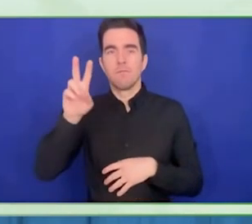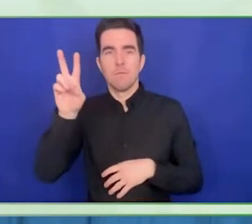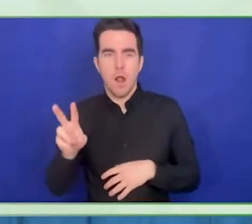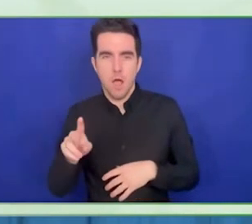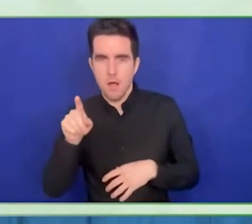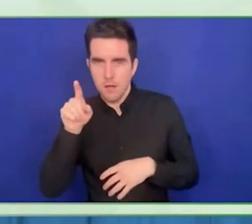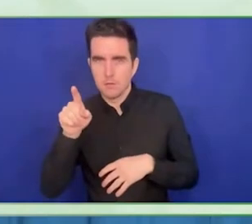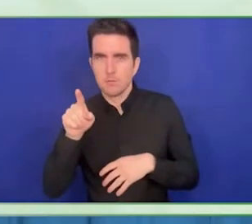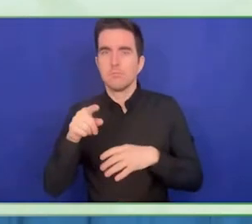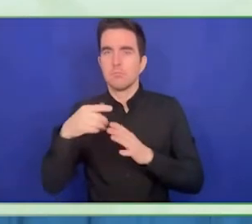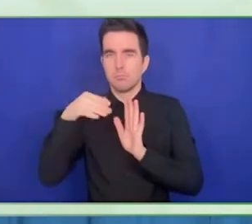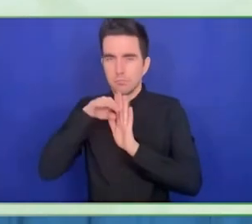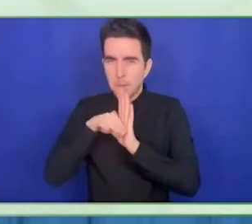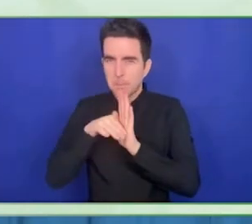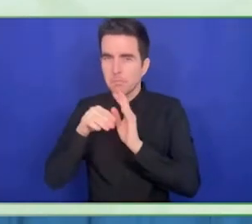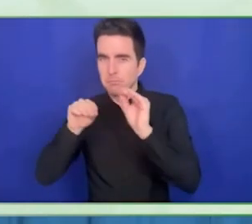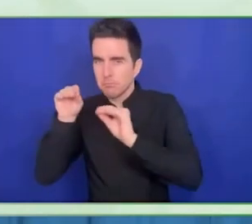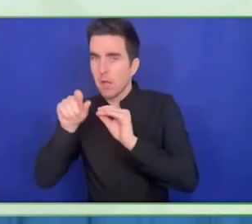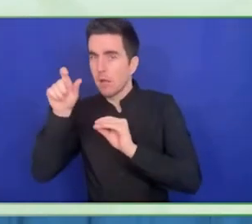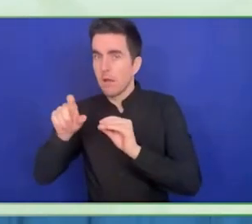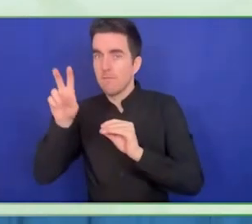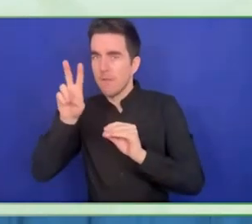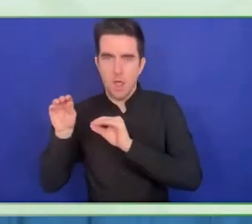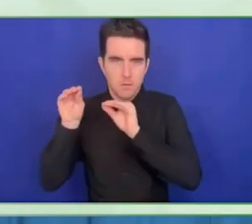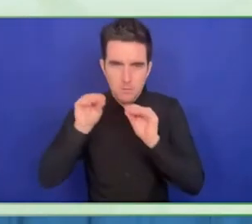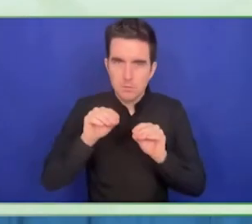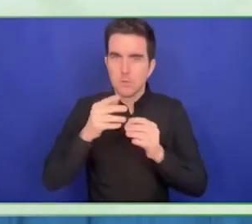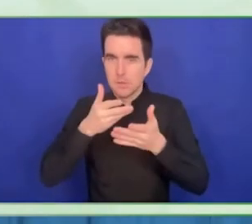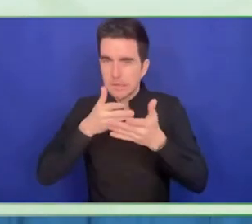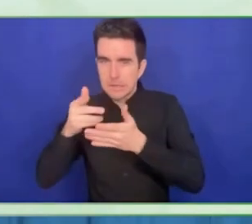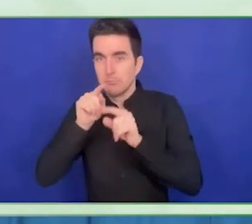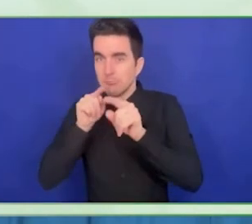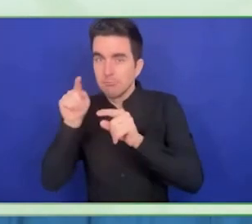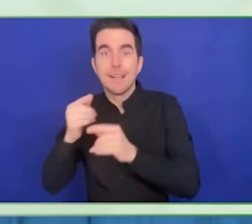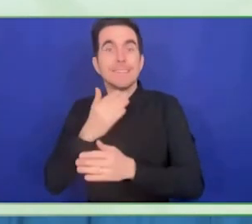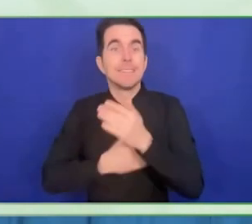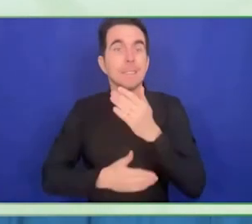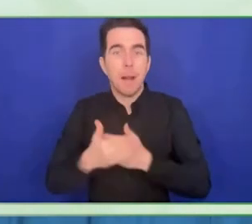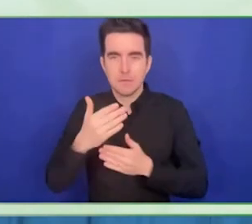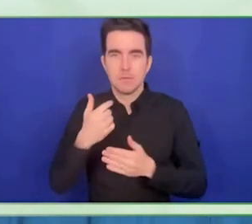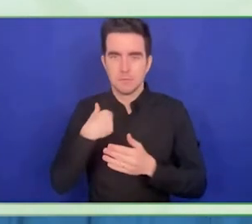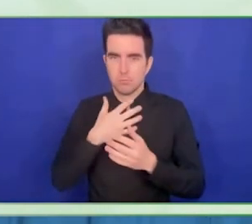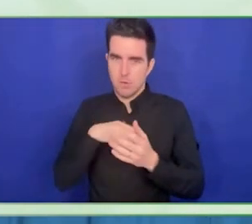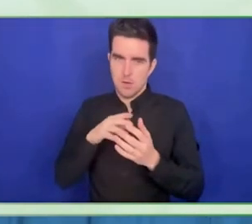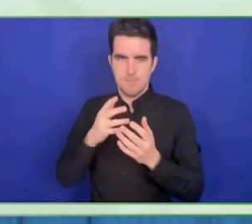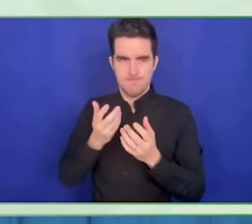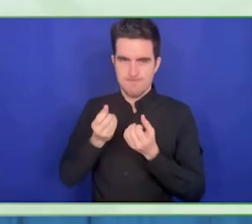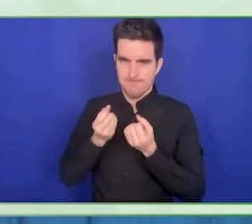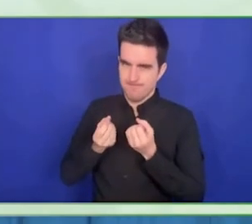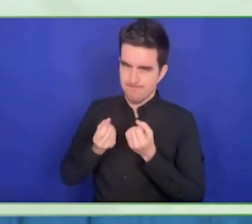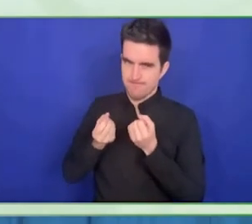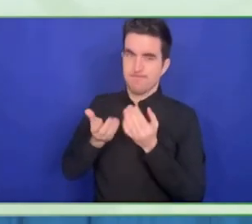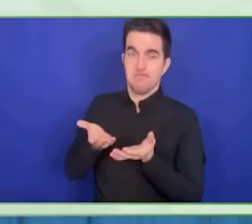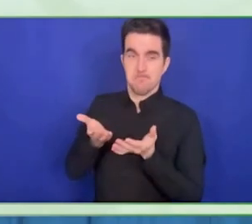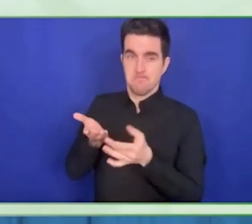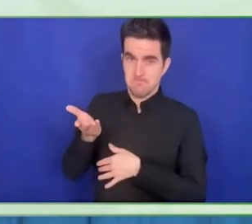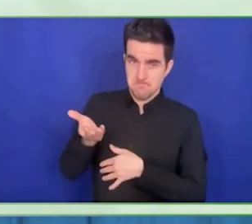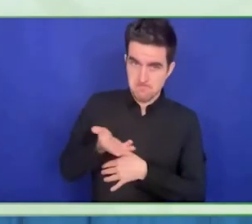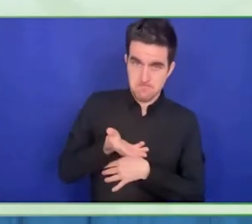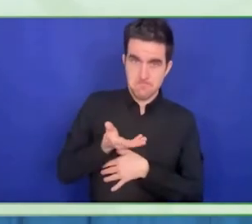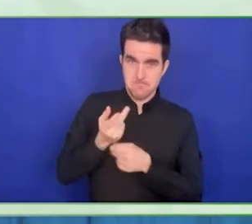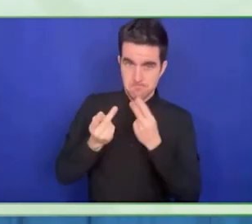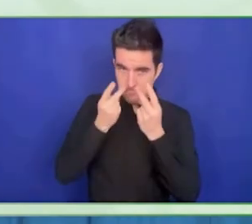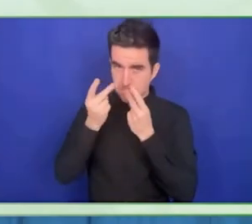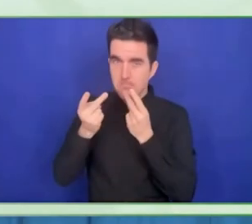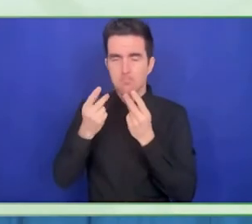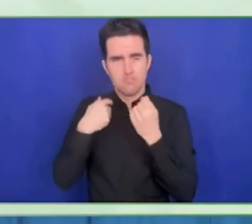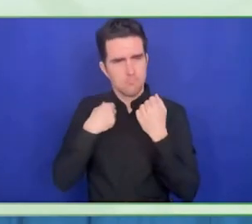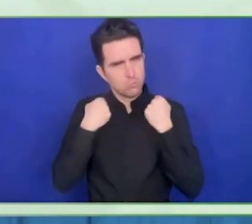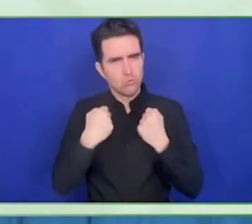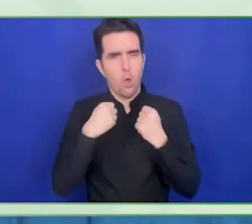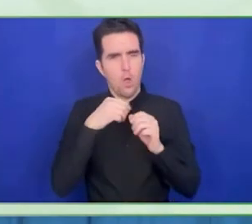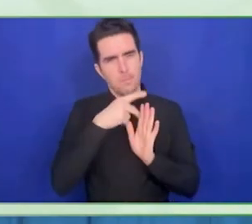And more and more, we talk about people with disability and things